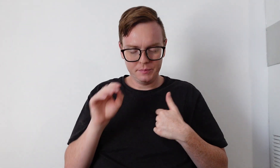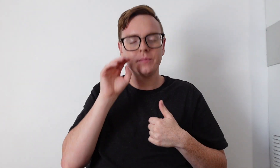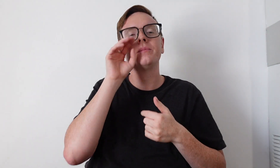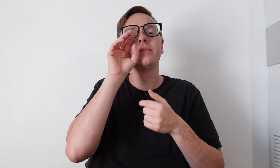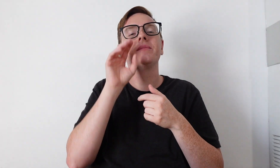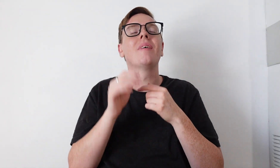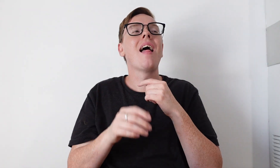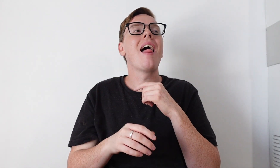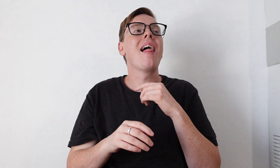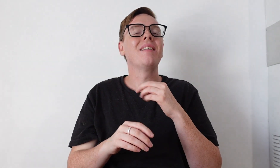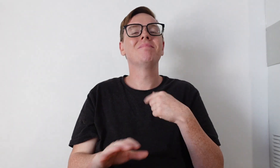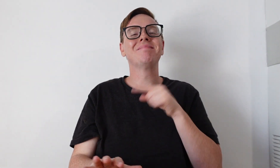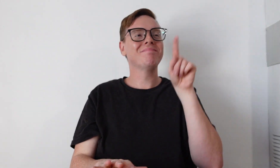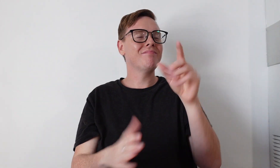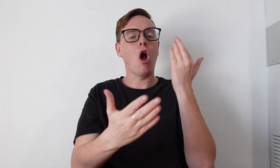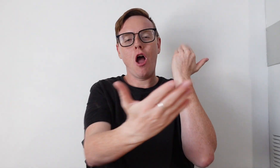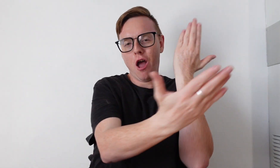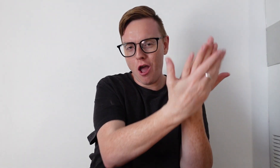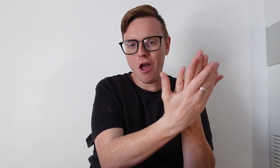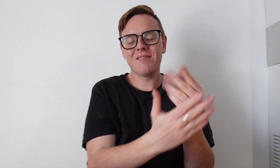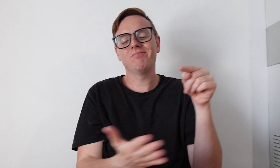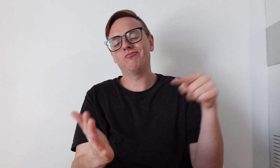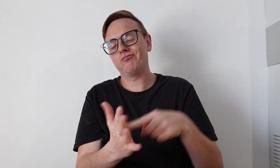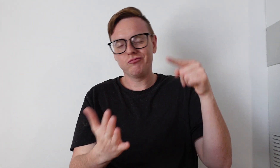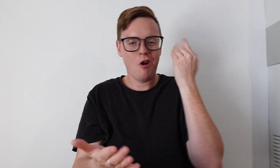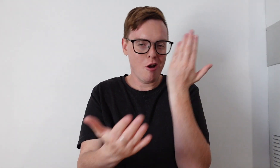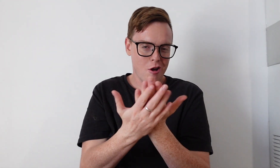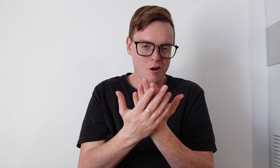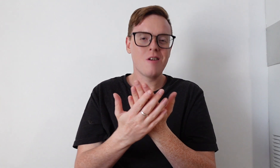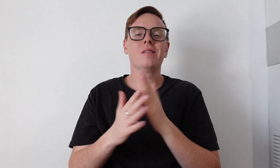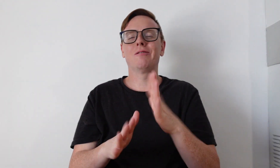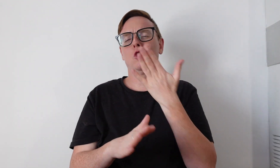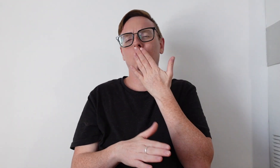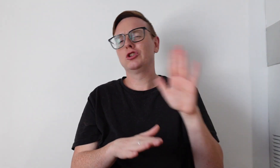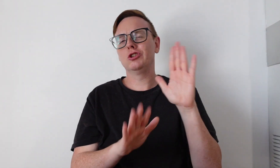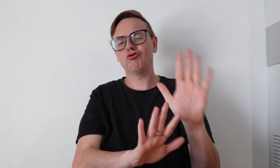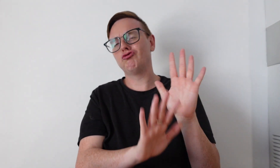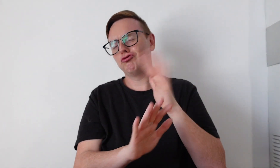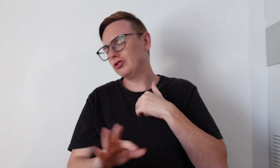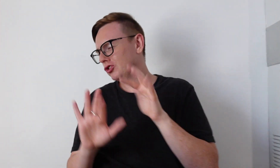I plugged it on and turn the straightener on to leave for a min until it's turn hot.